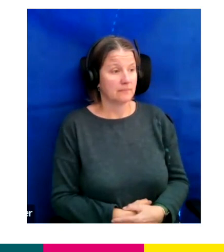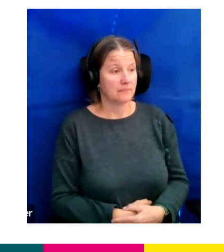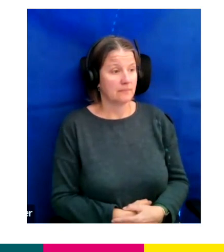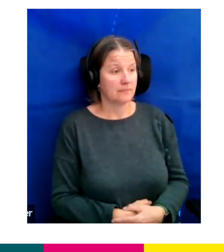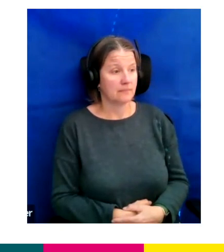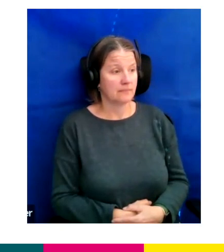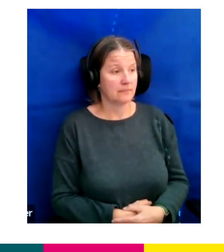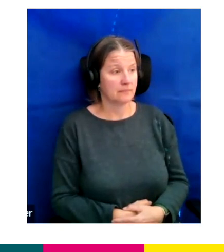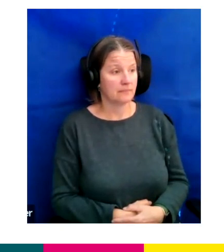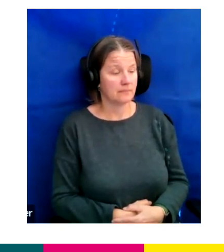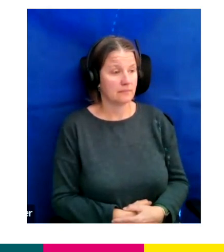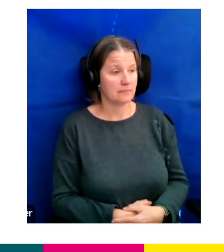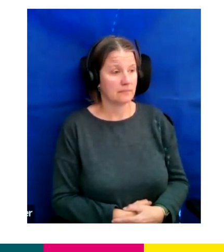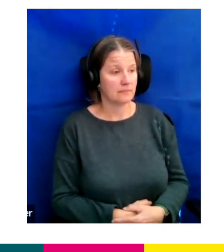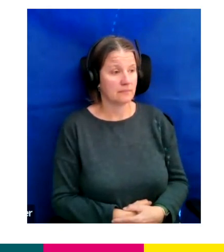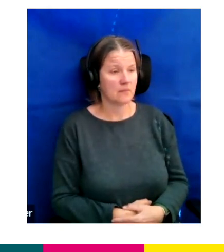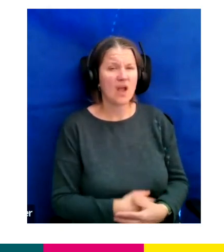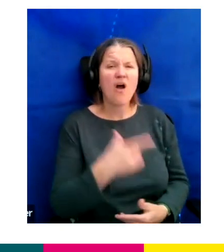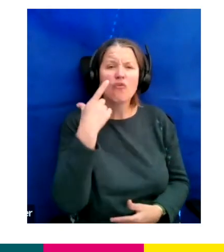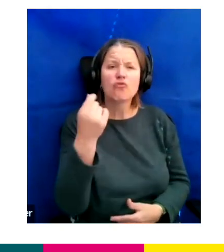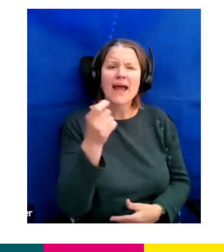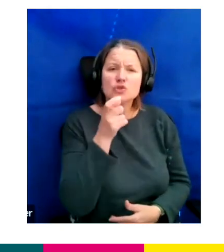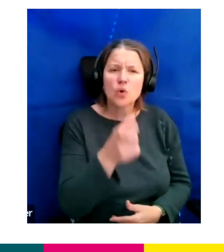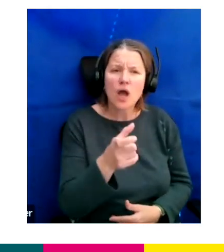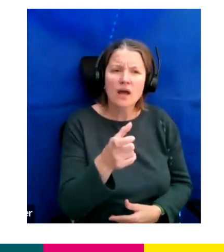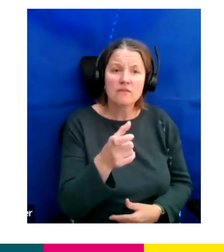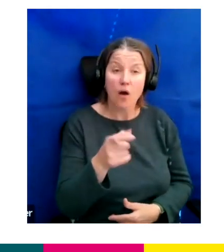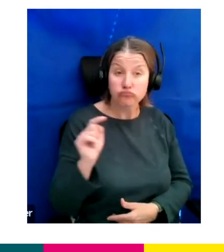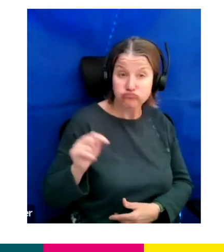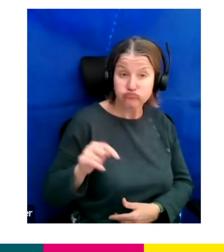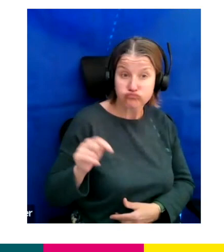“Let's get on with the show.” “This one’s called Greatest Day.”